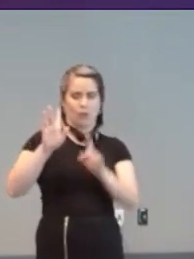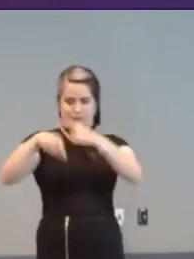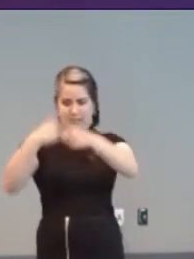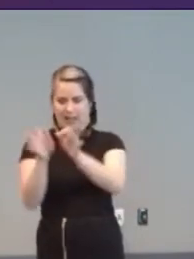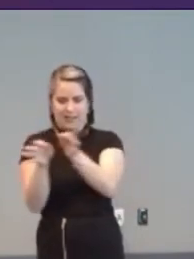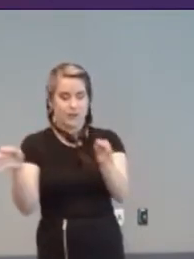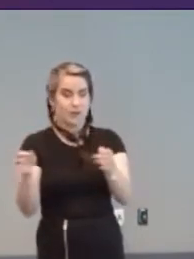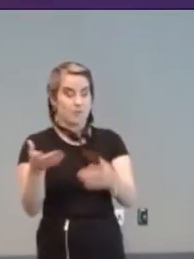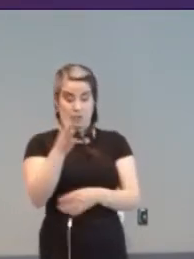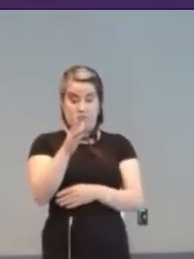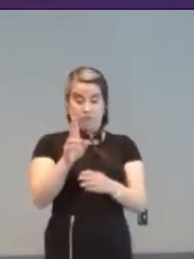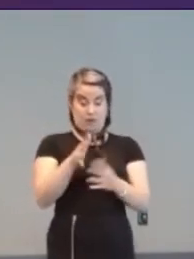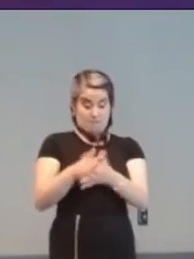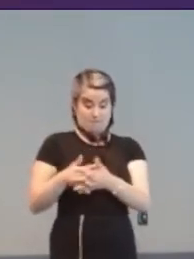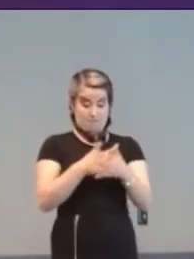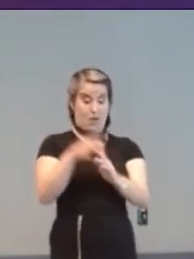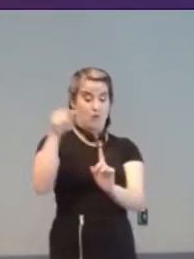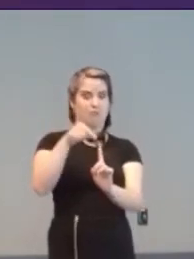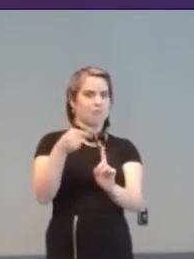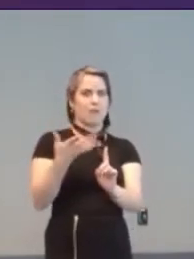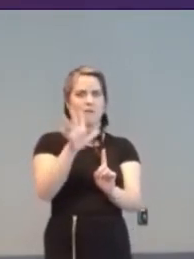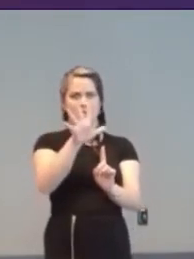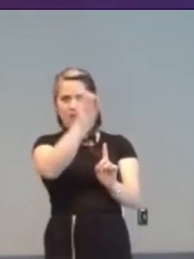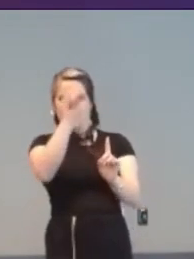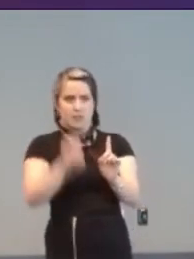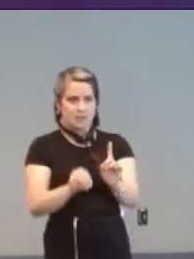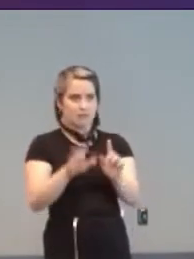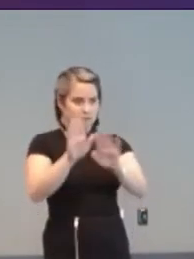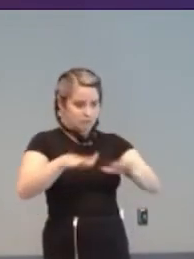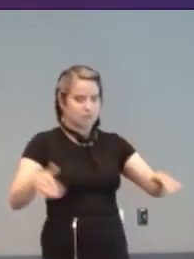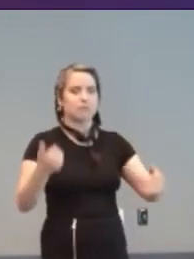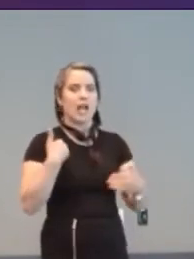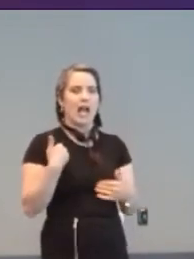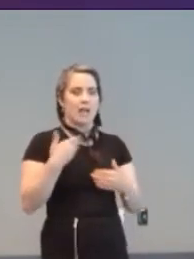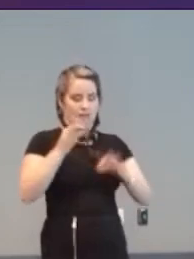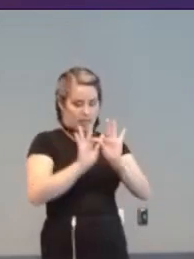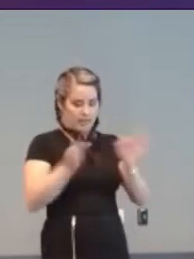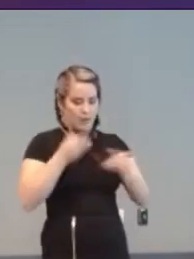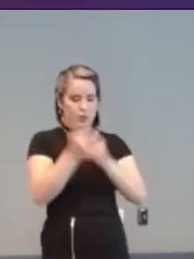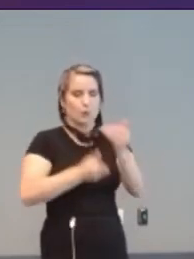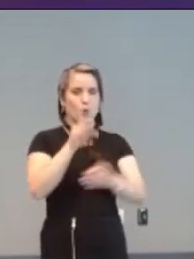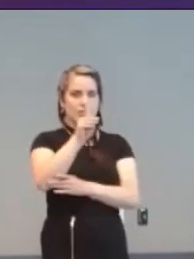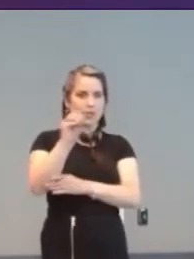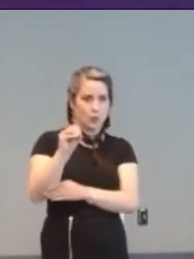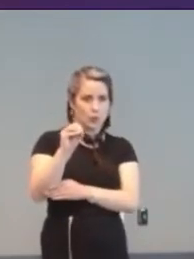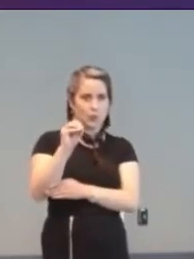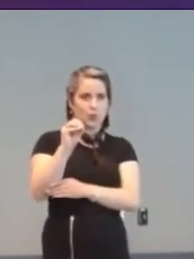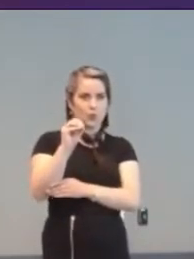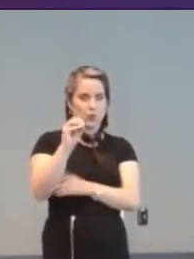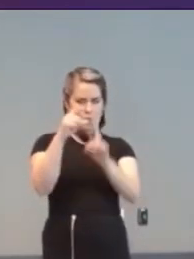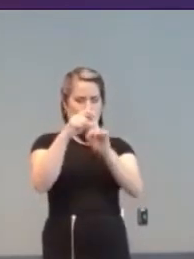5% of children have some type of language processing disorder. Words can be a brick-wall.